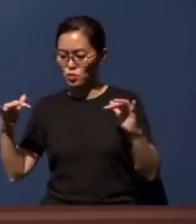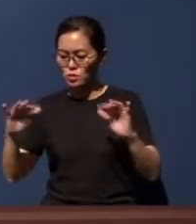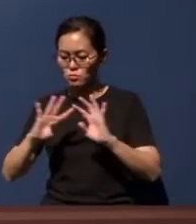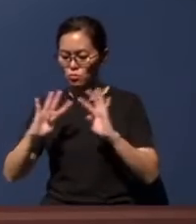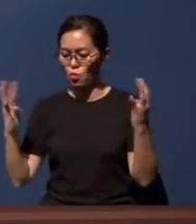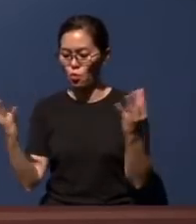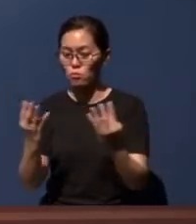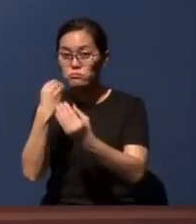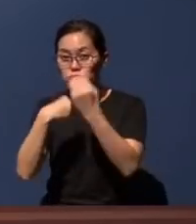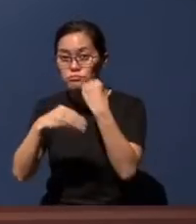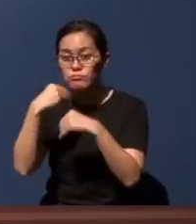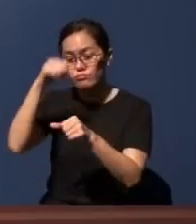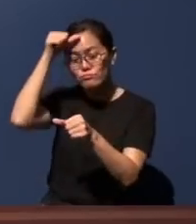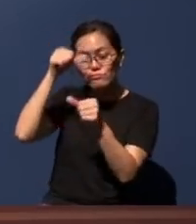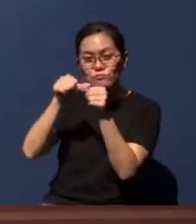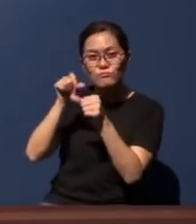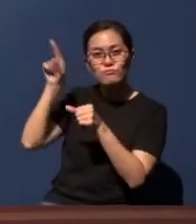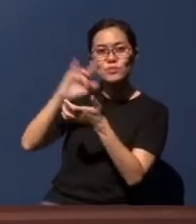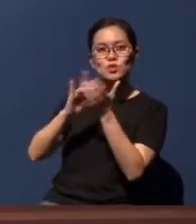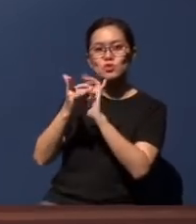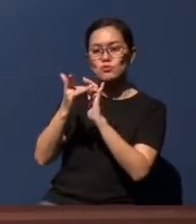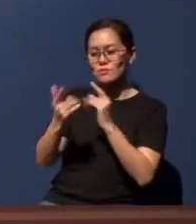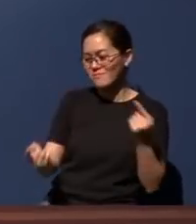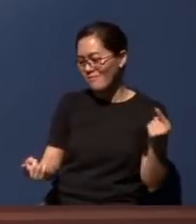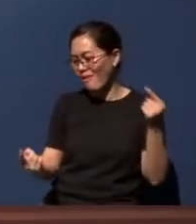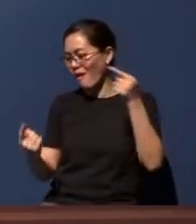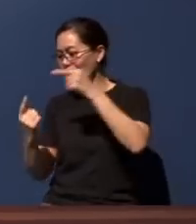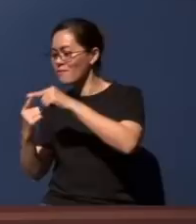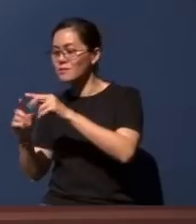And right to the end of Revelation, they talked about the marriage